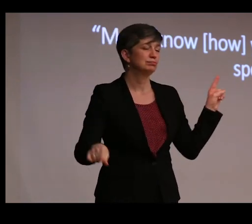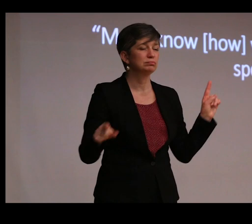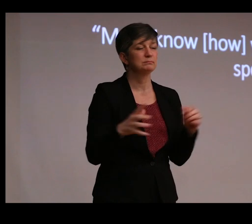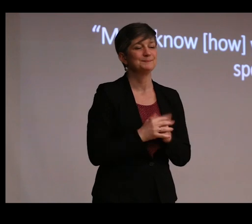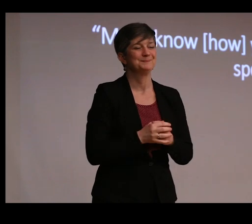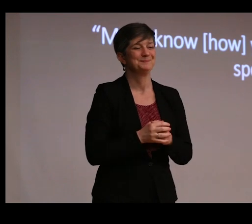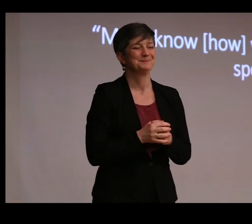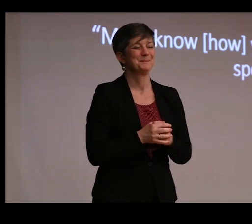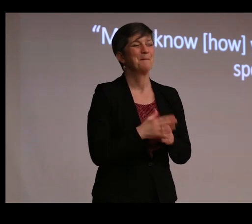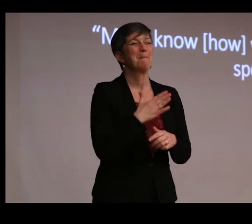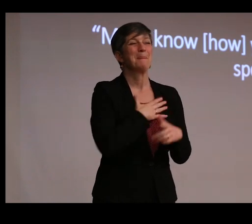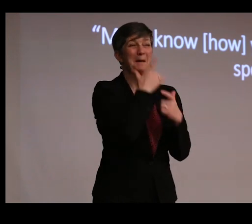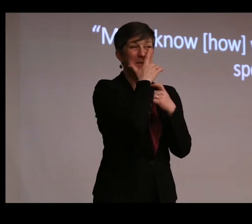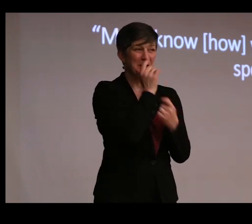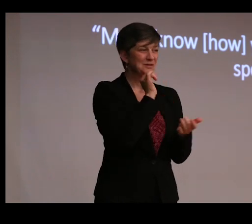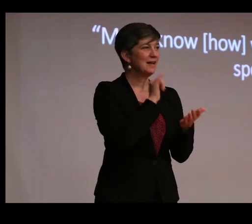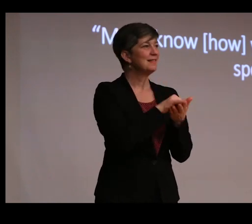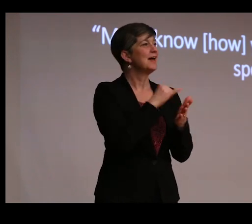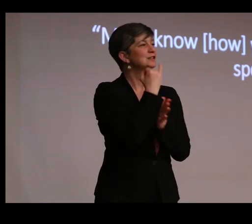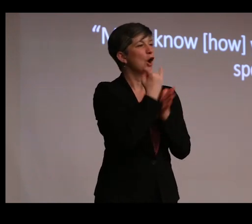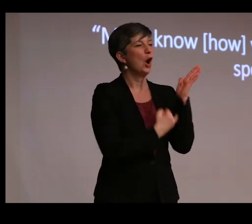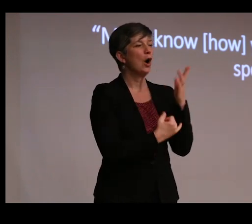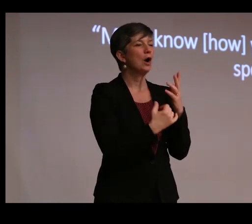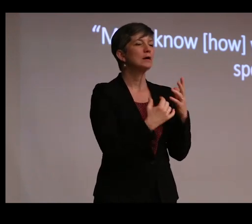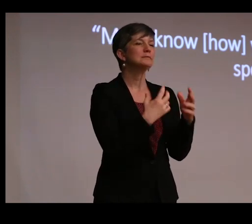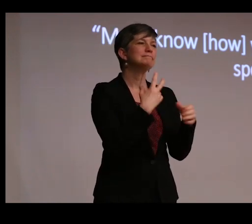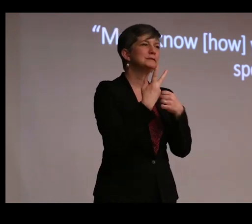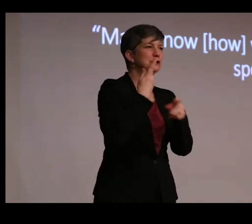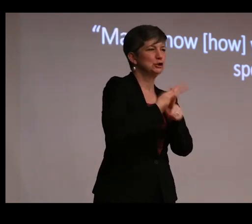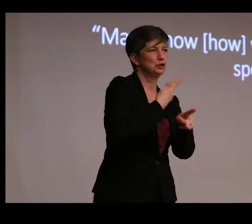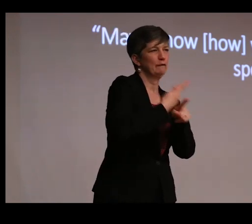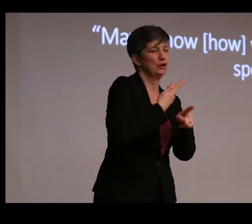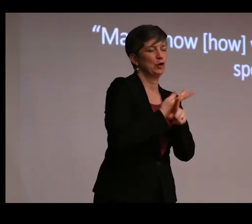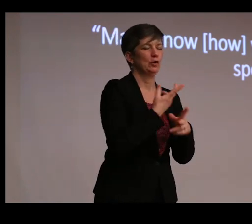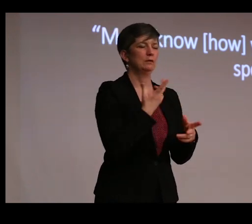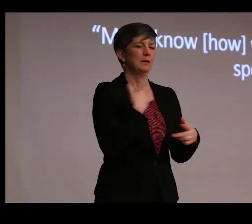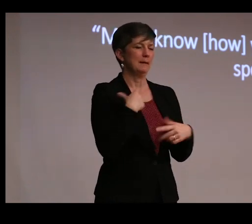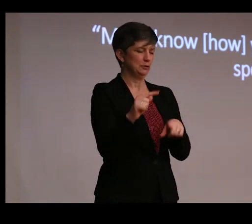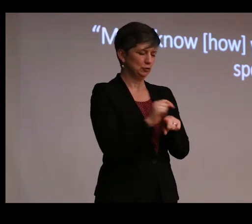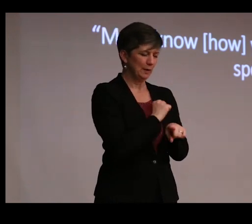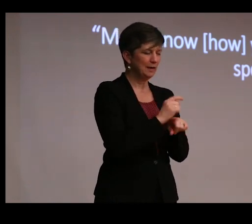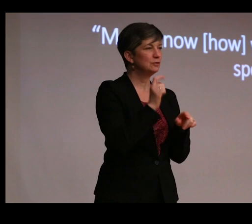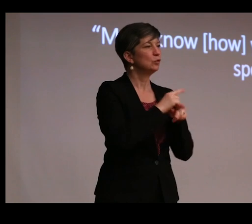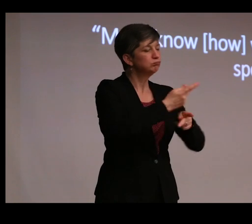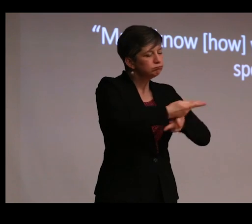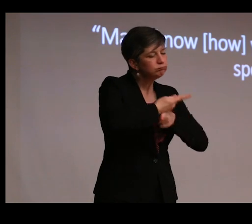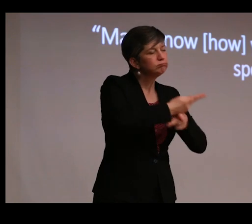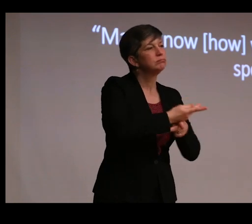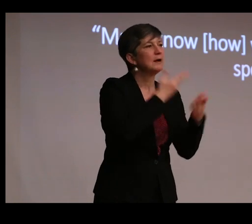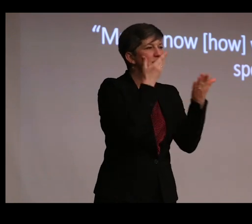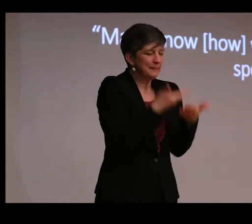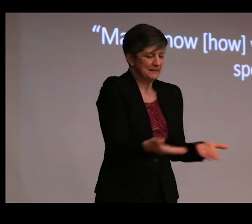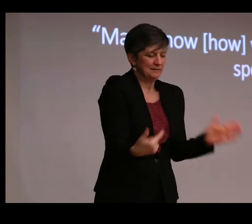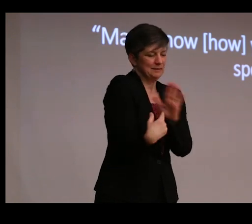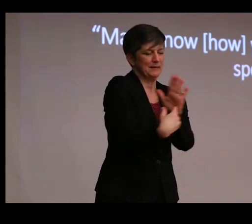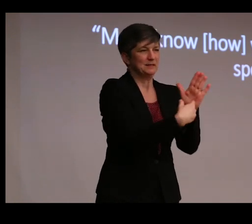My interest is that of an art conservator, a person trained in the preservation of specimens, a caretaker of stuff.